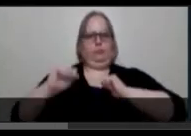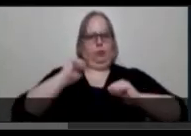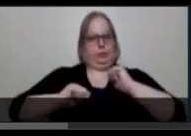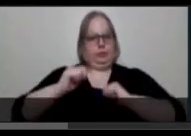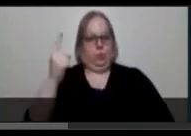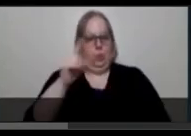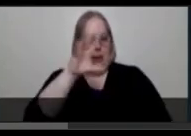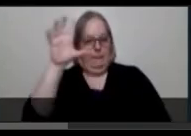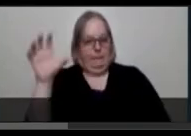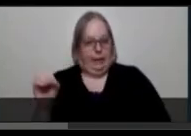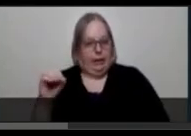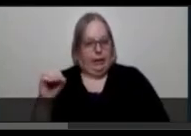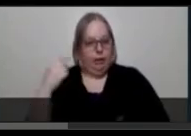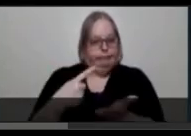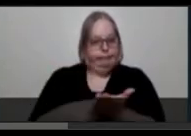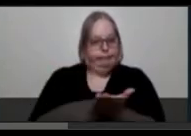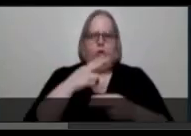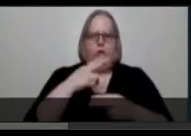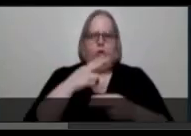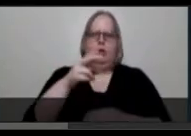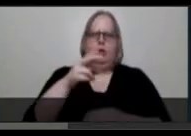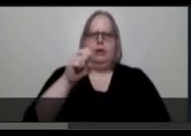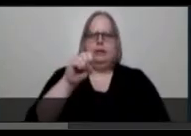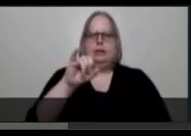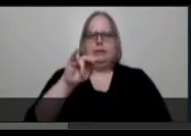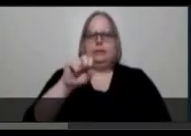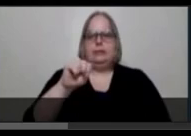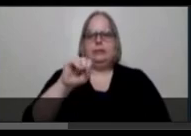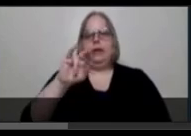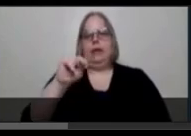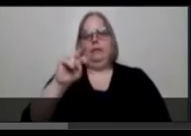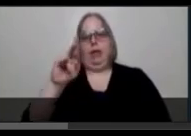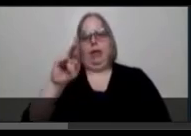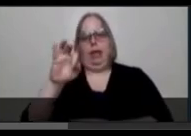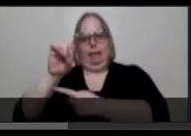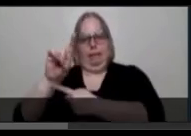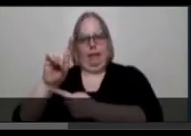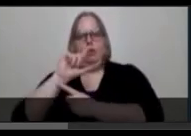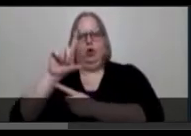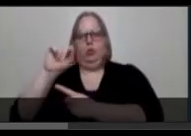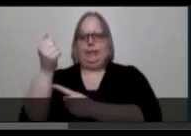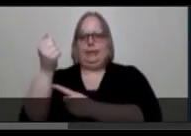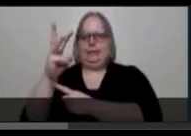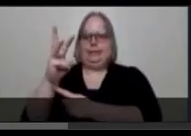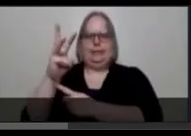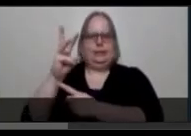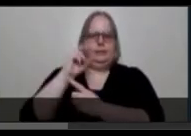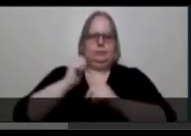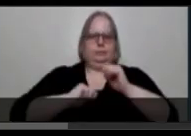today is Sins Invalid, and their 2016 production, “Birthing, Dying, Becoming Crip Wisdom” 10th